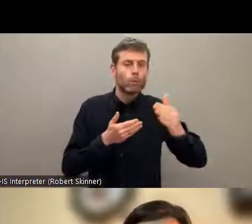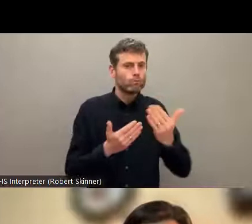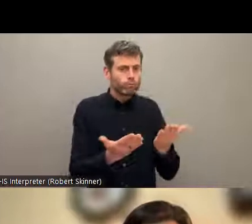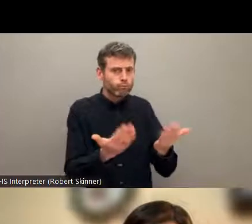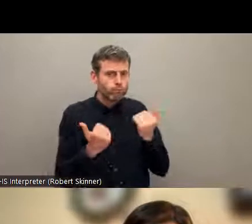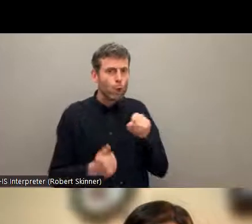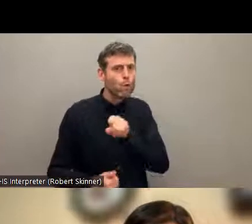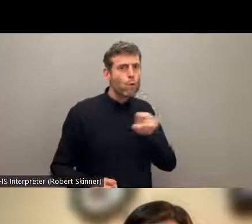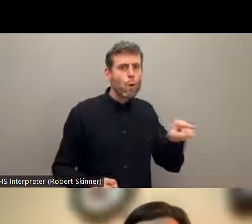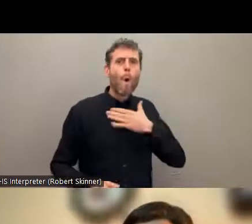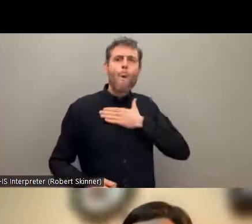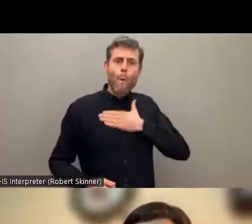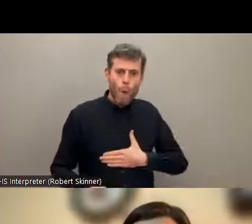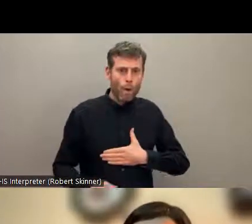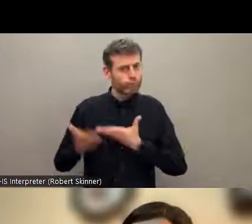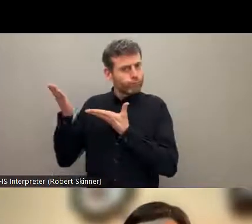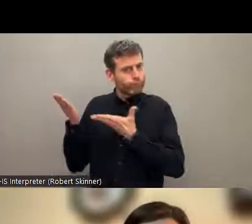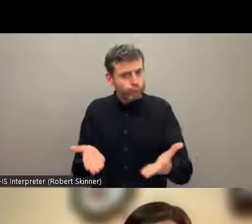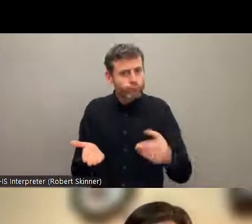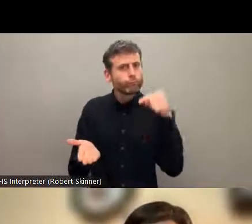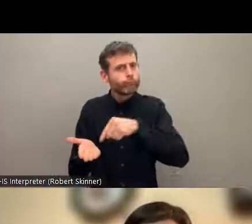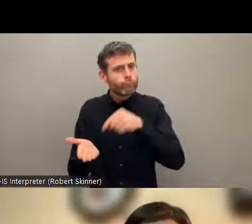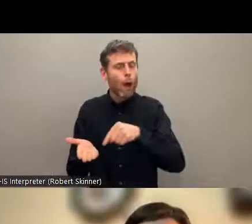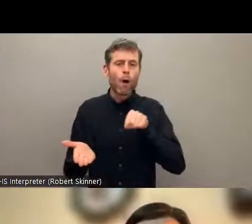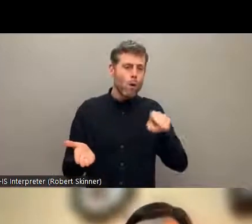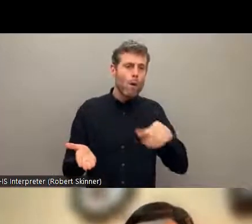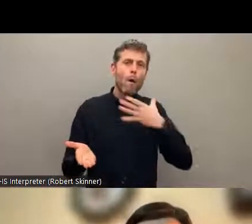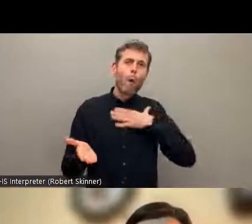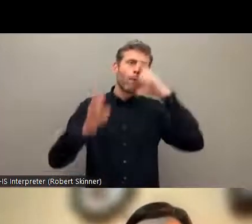people with disabilities which are crucial at all levels. Meaningful